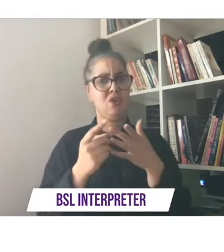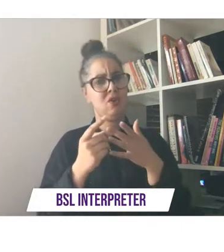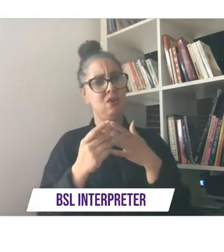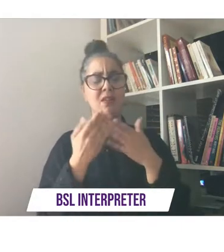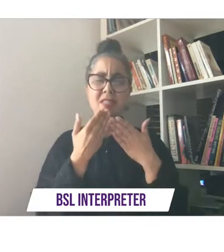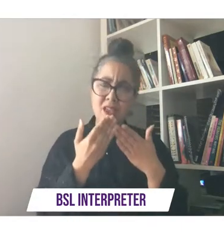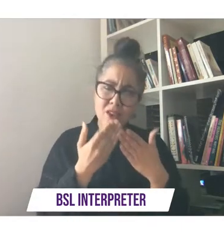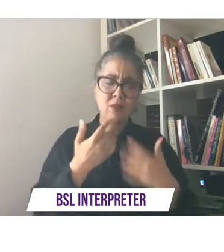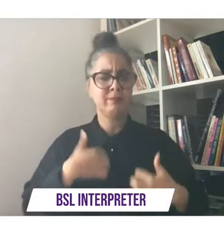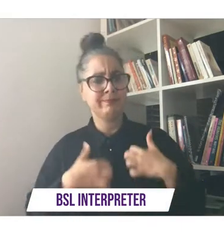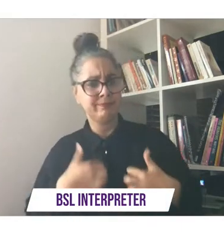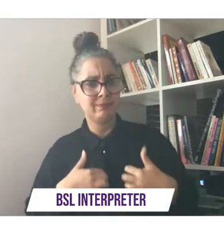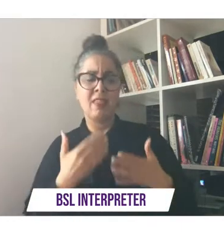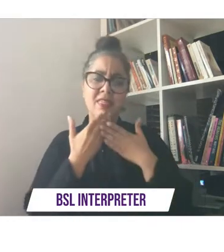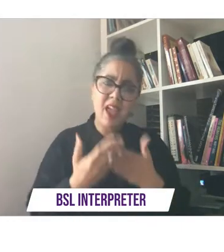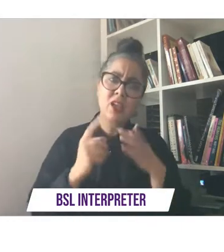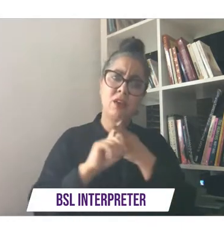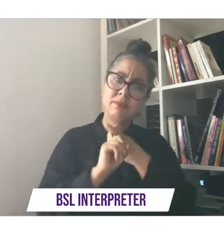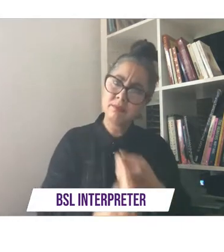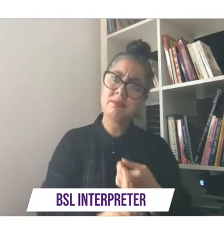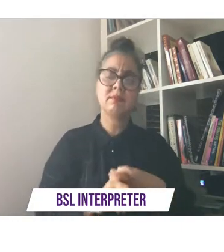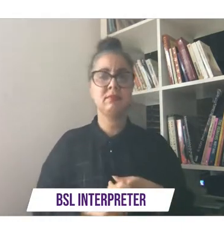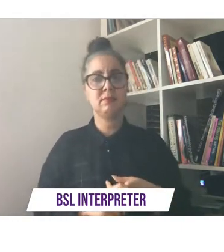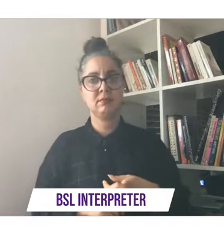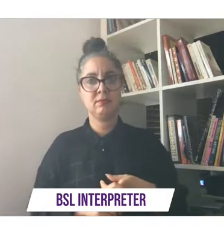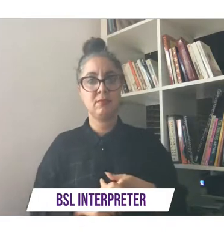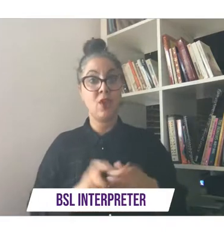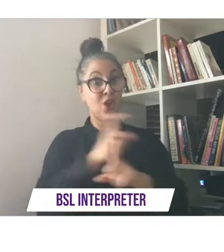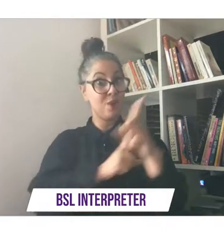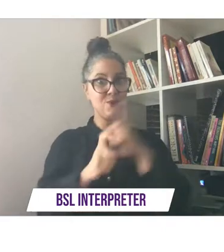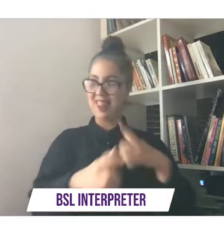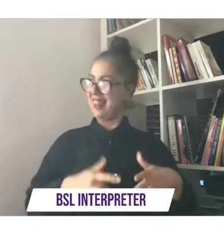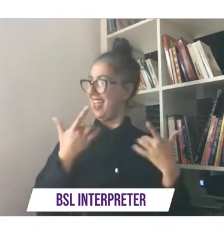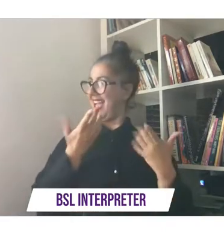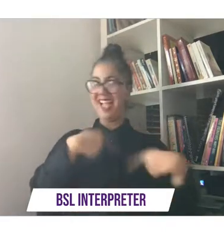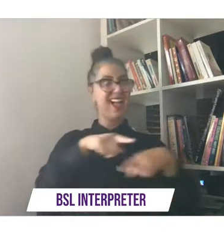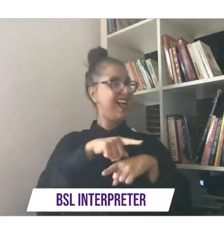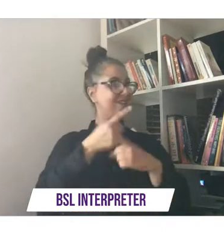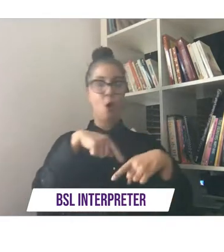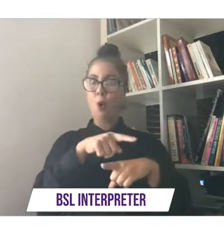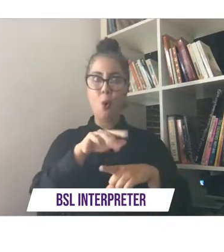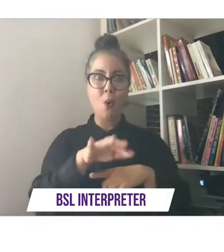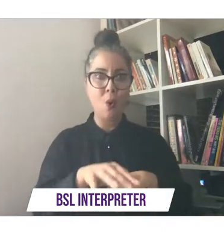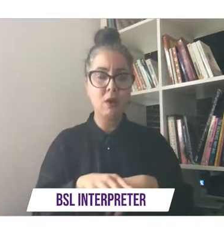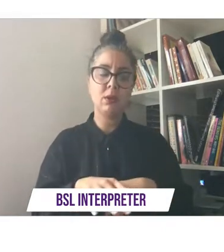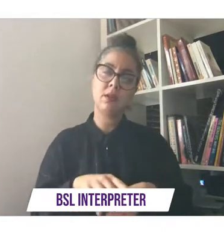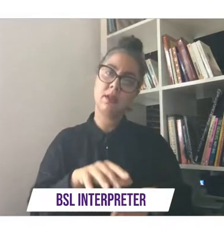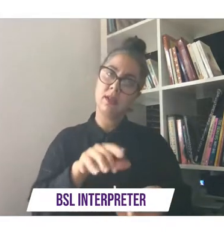the community is alive we can see it all here times are hard and probably going to be harder but